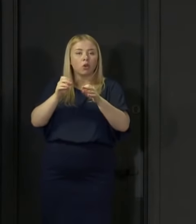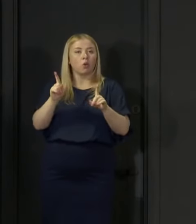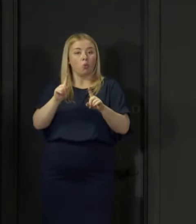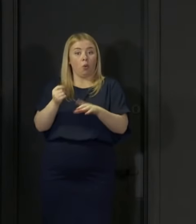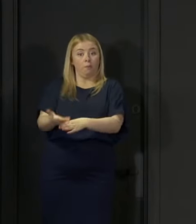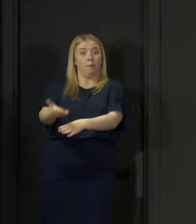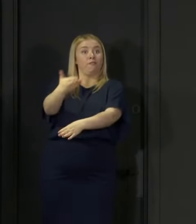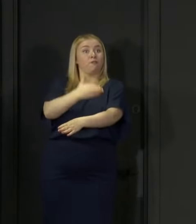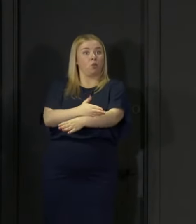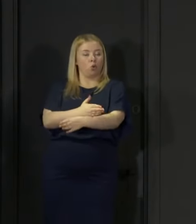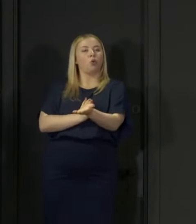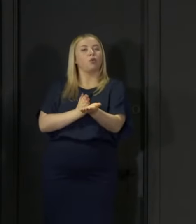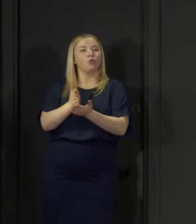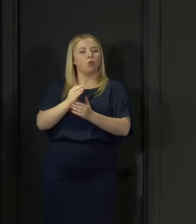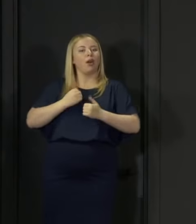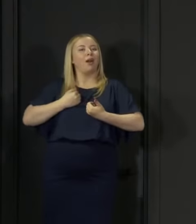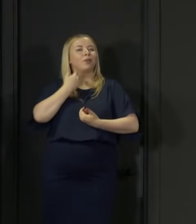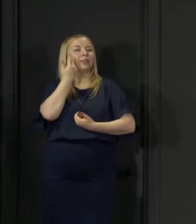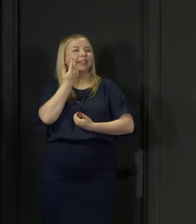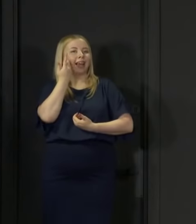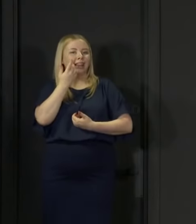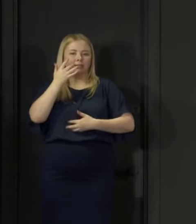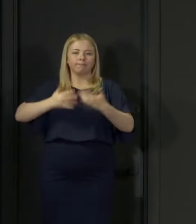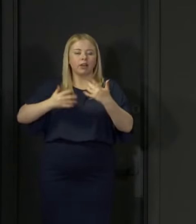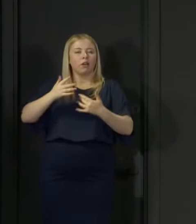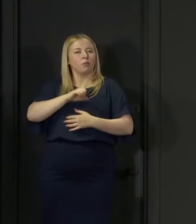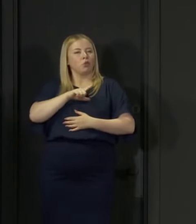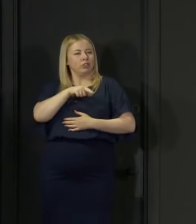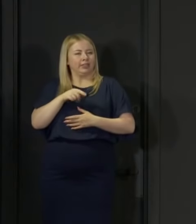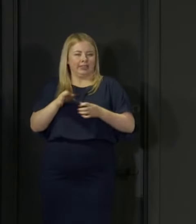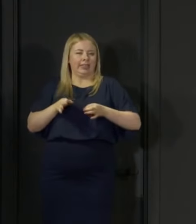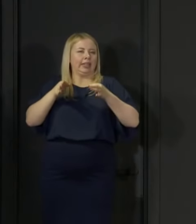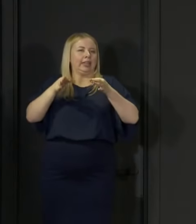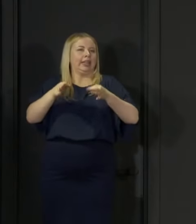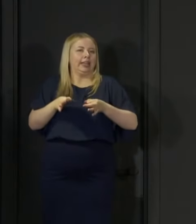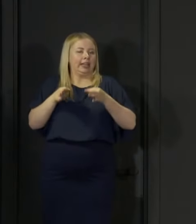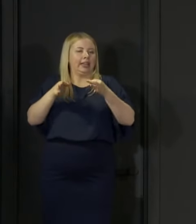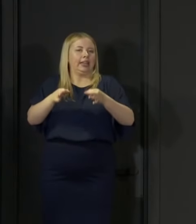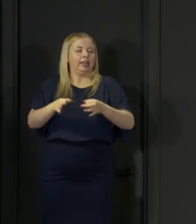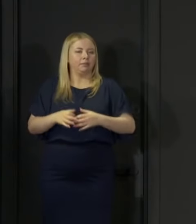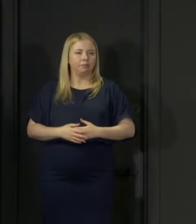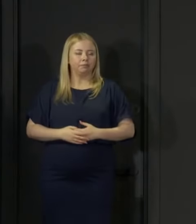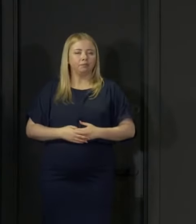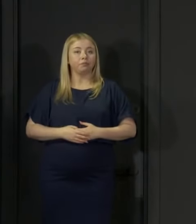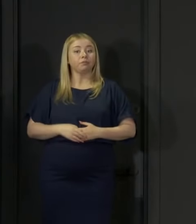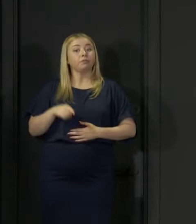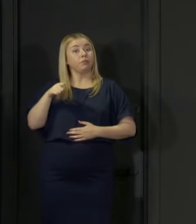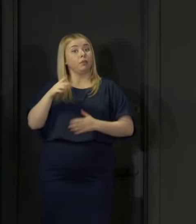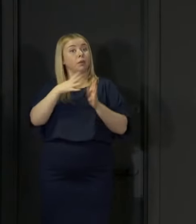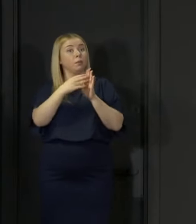through the daily statistics that I report to you. That modelling just now is carried out by the London School of Hygiene and Tropical